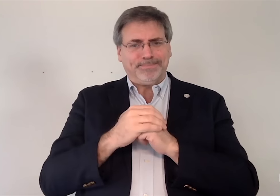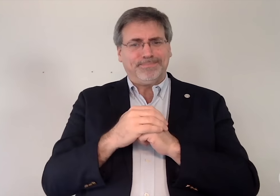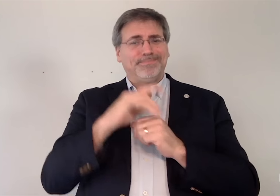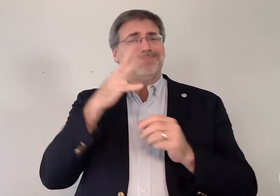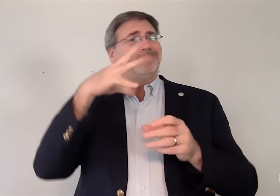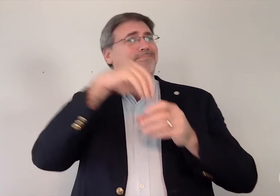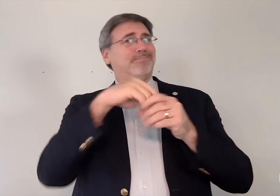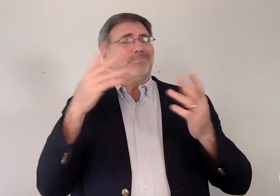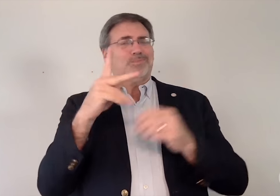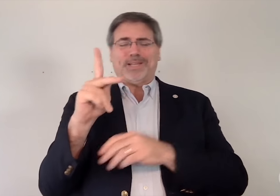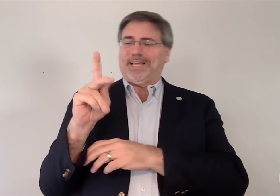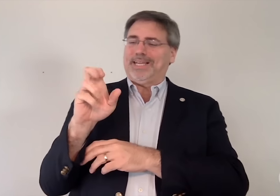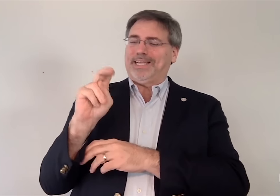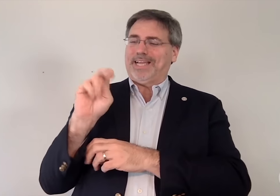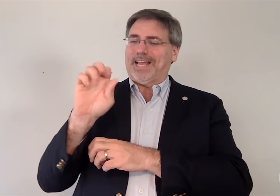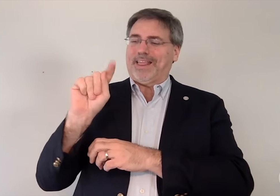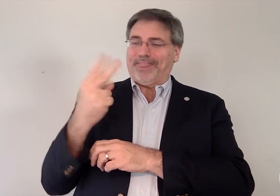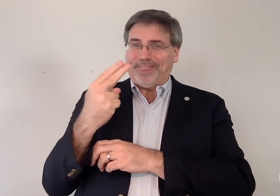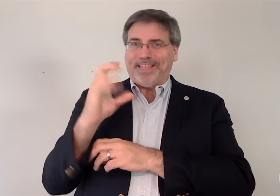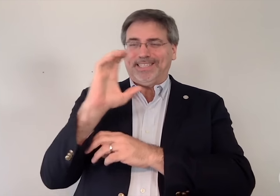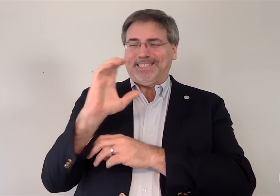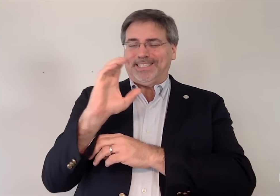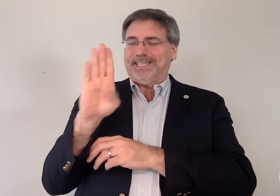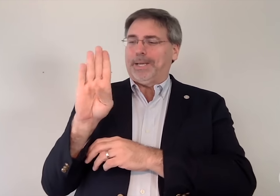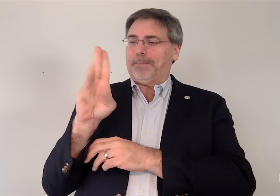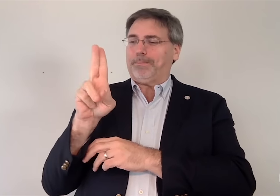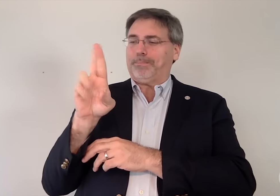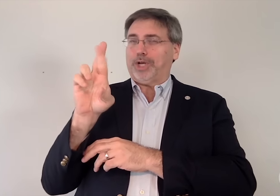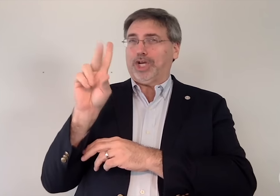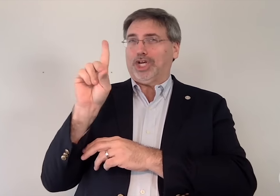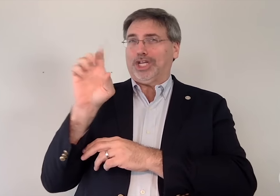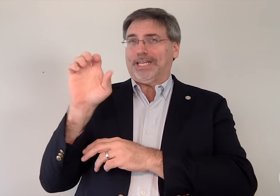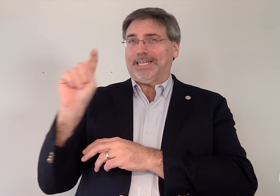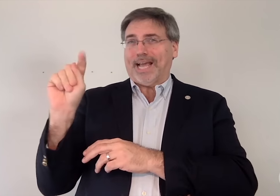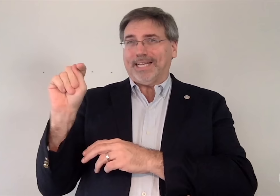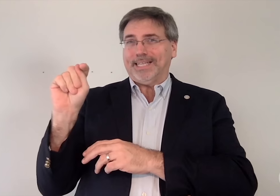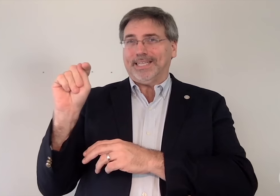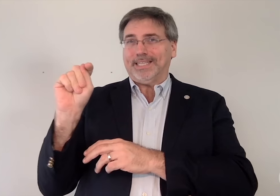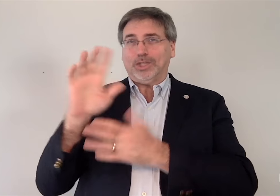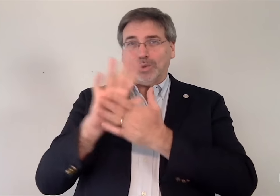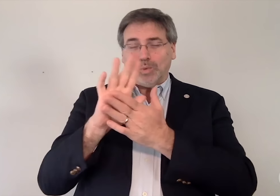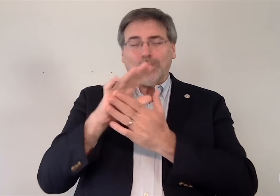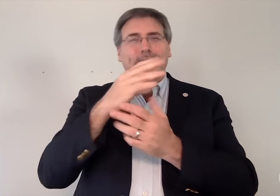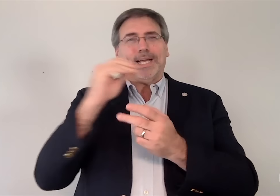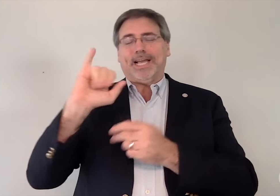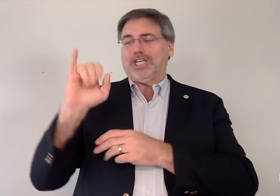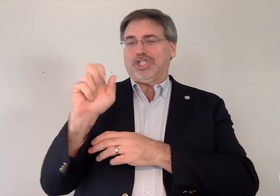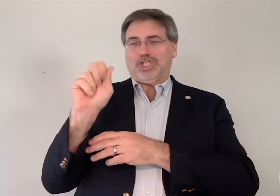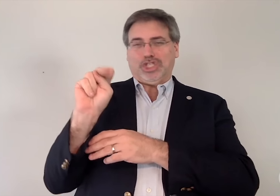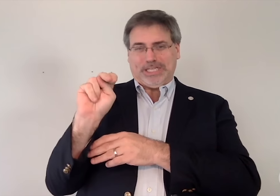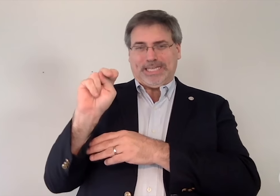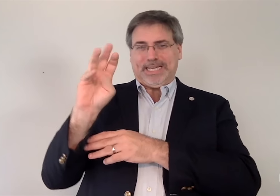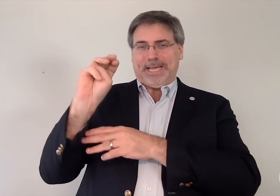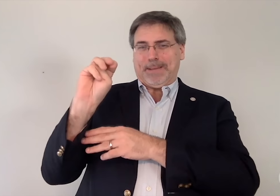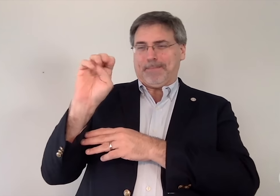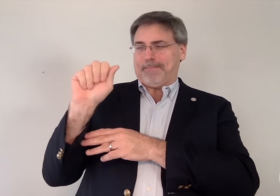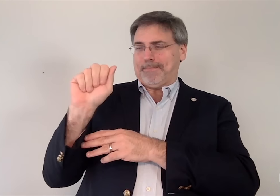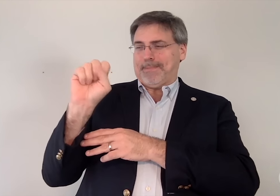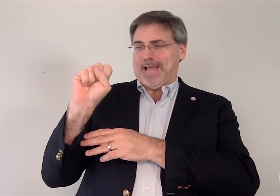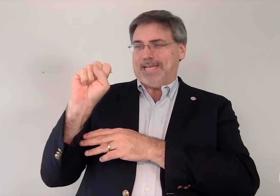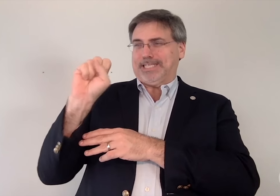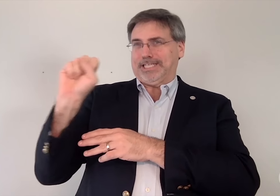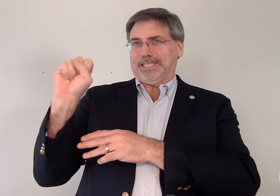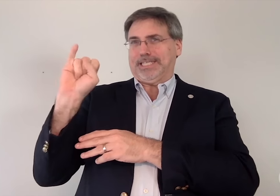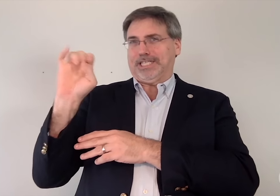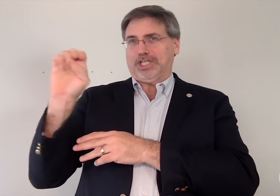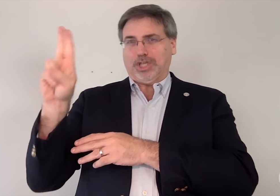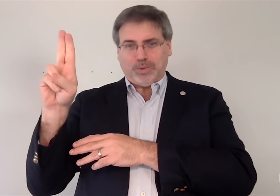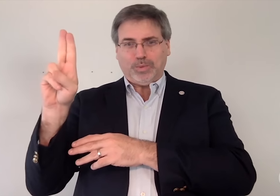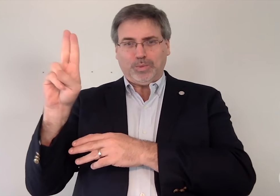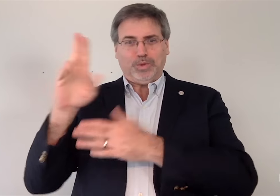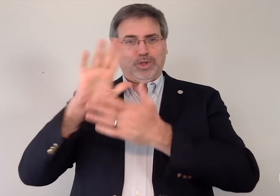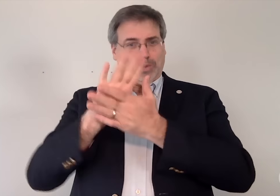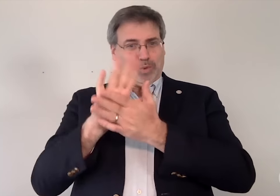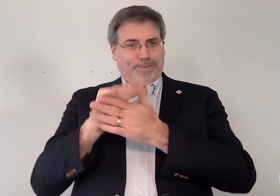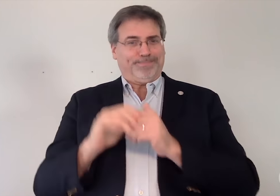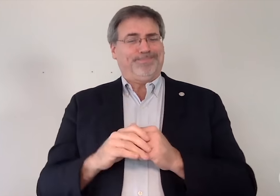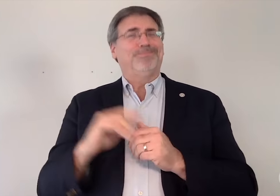including the Kenneth C. Burdett School and the Jean Massieu School.